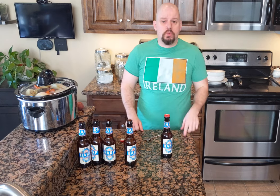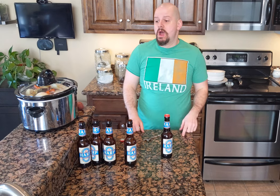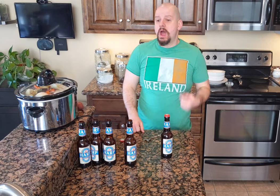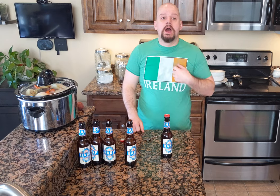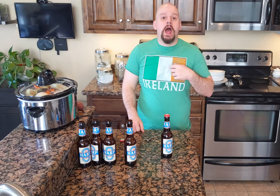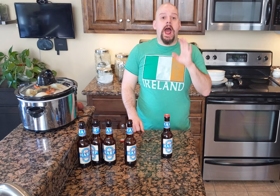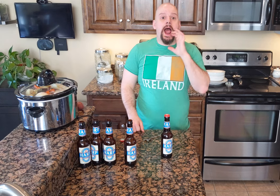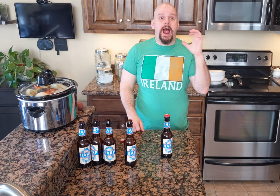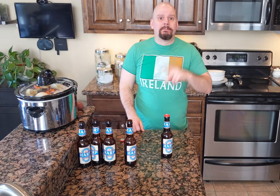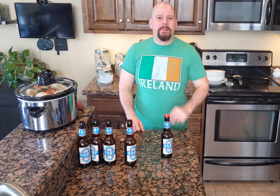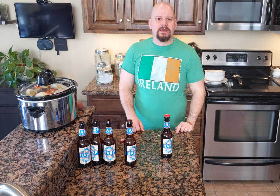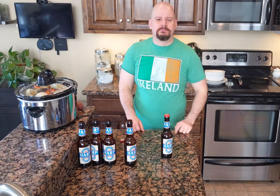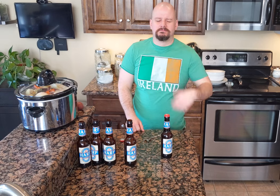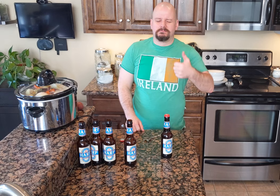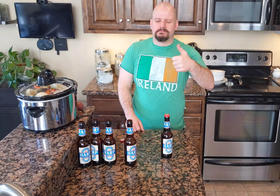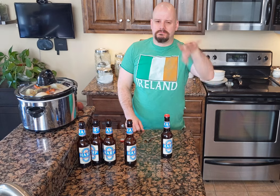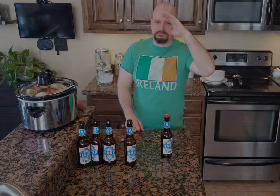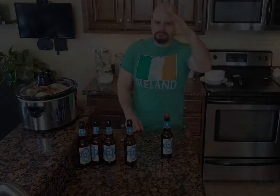I'll be back.